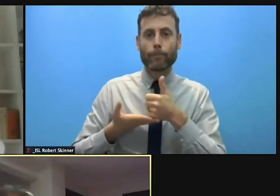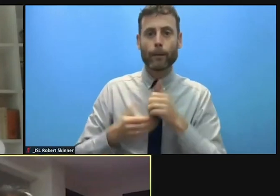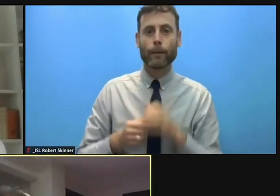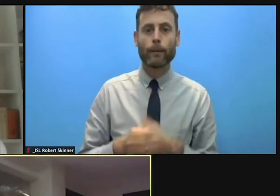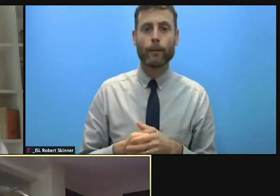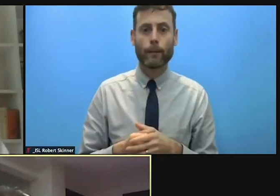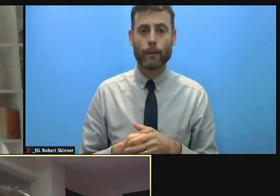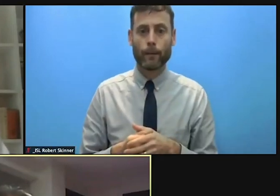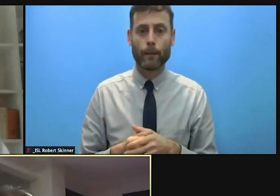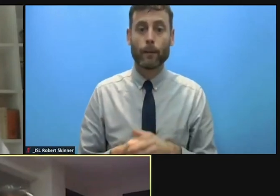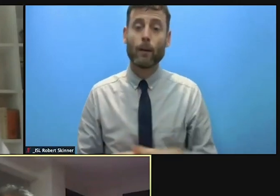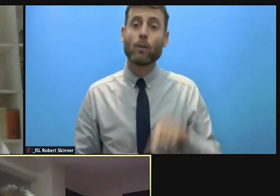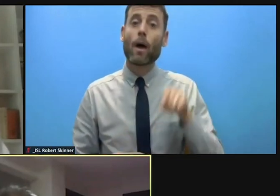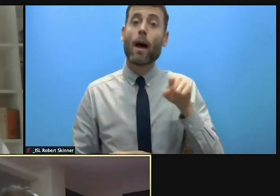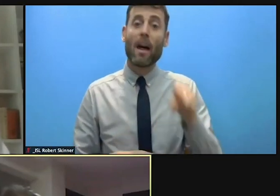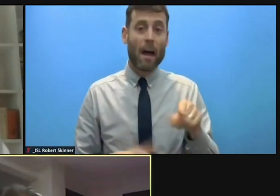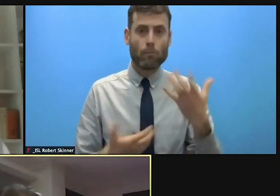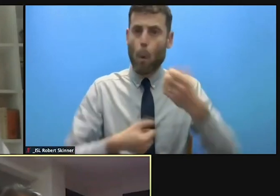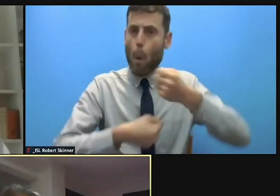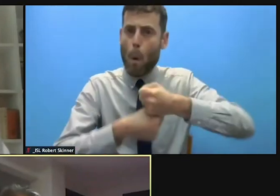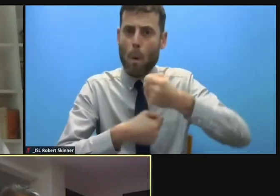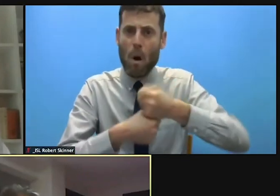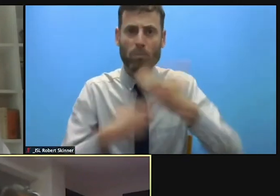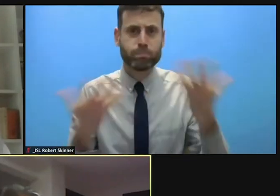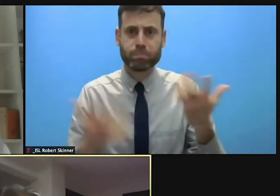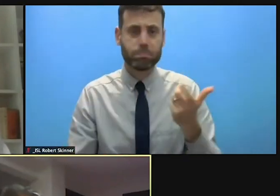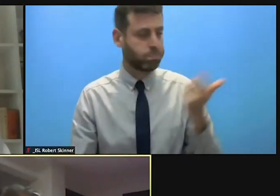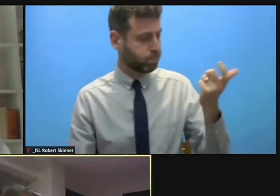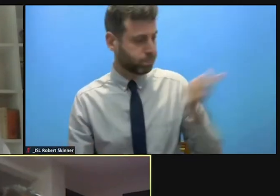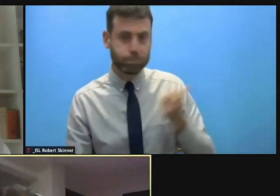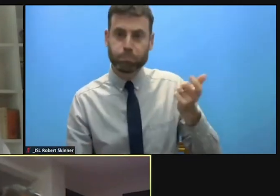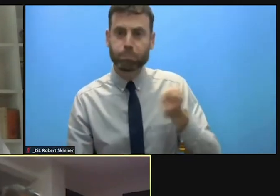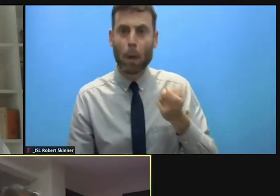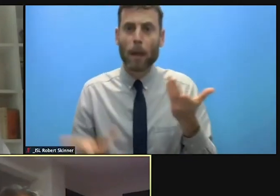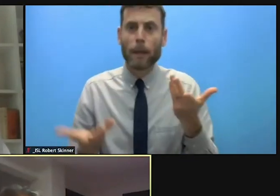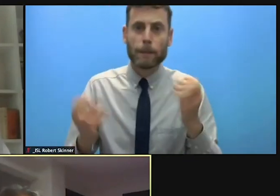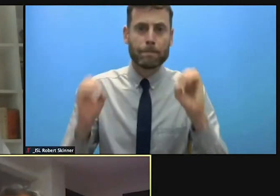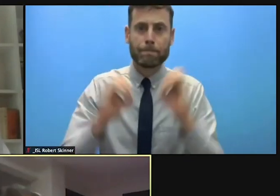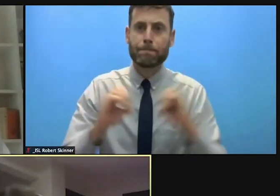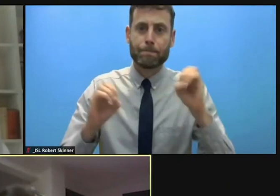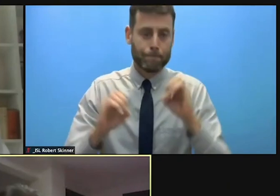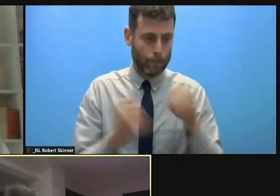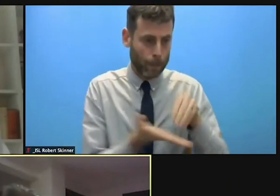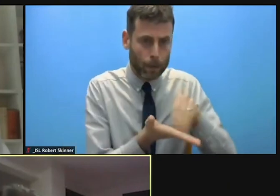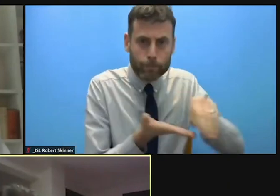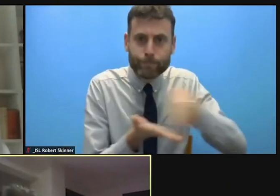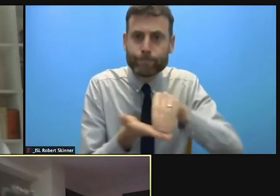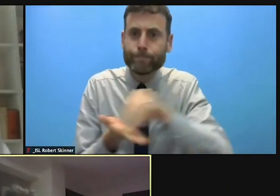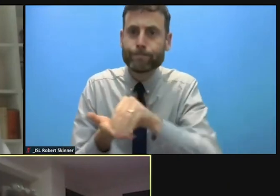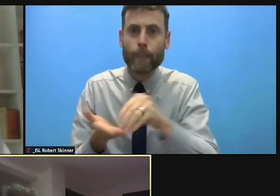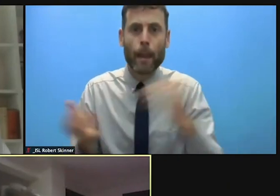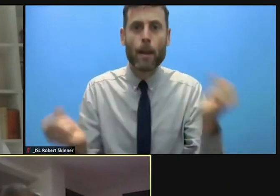into poverty and not able to afford essential goods and housing and are at risk of eviction.